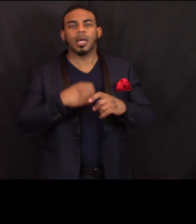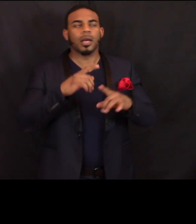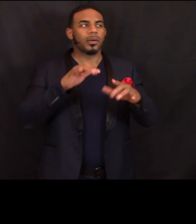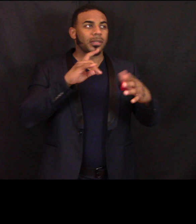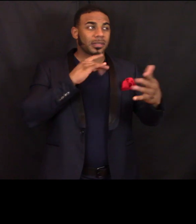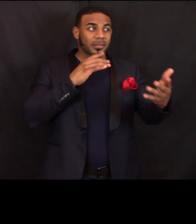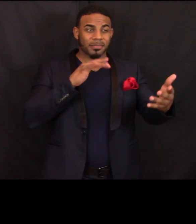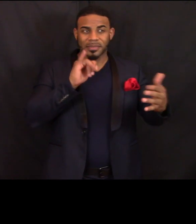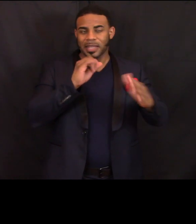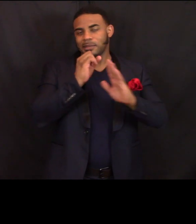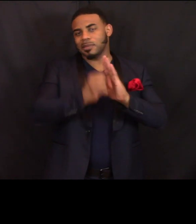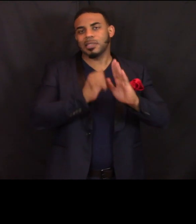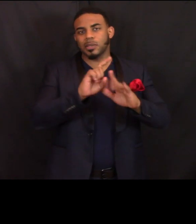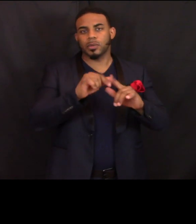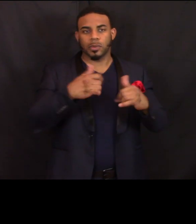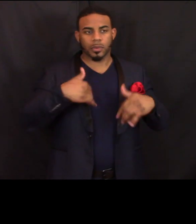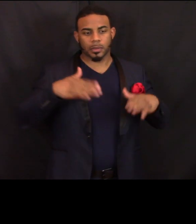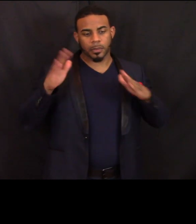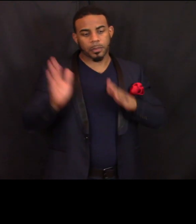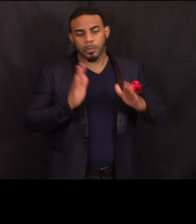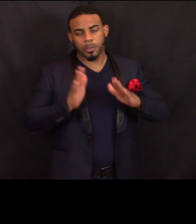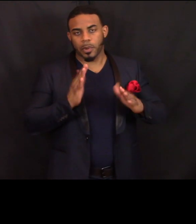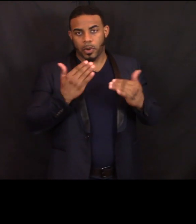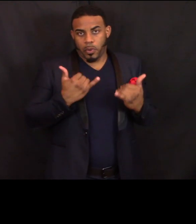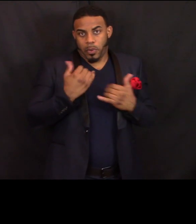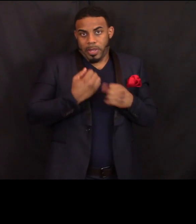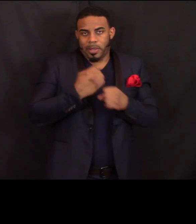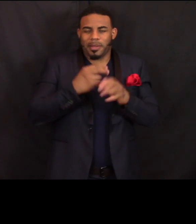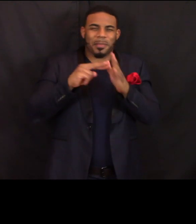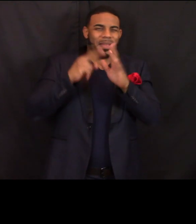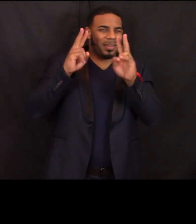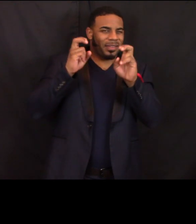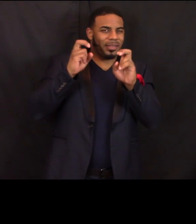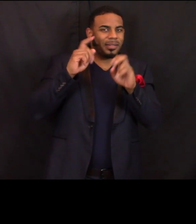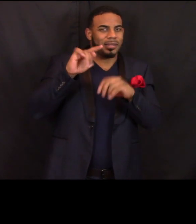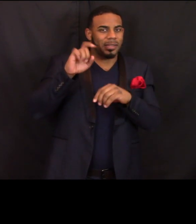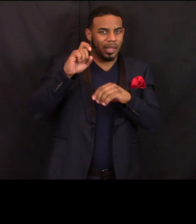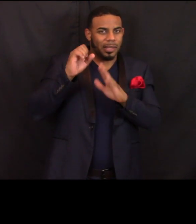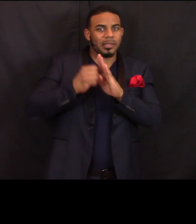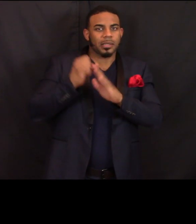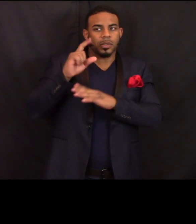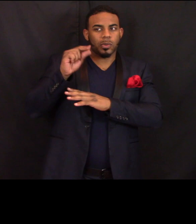when we prepare, current year meaning tax season 2017.